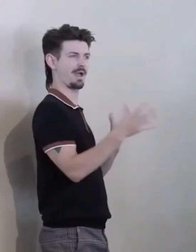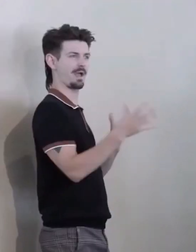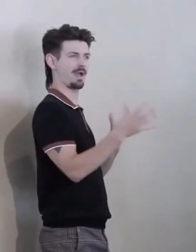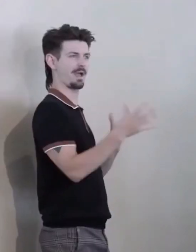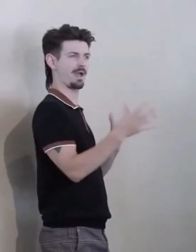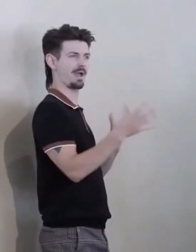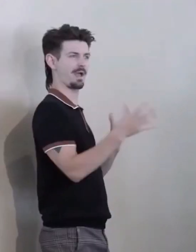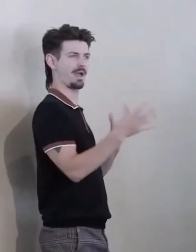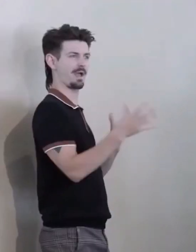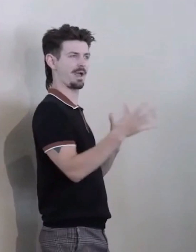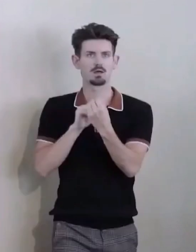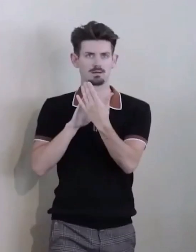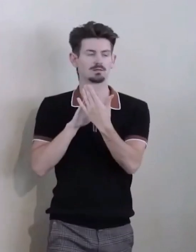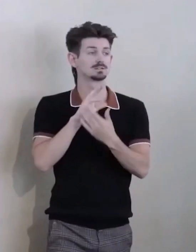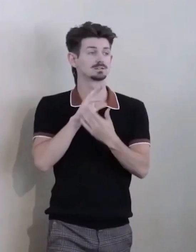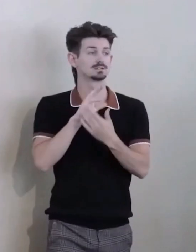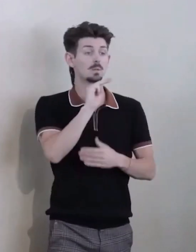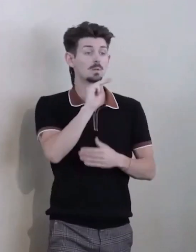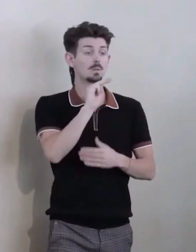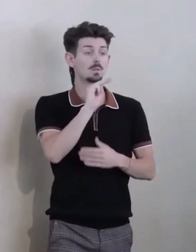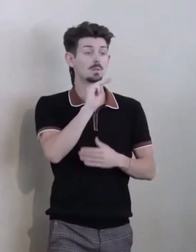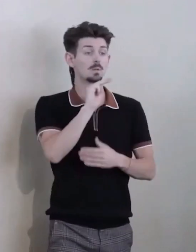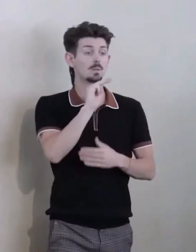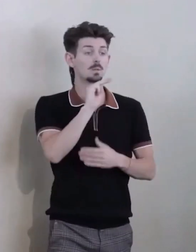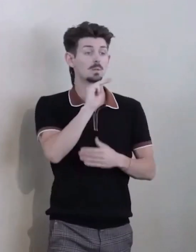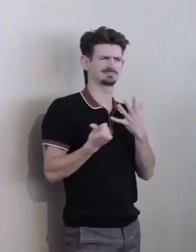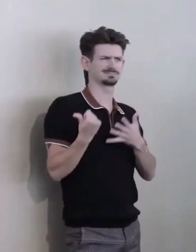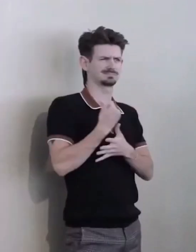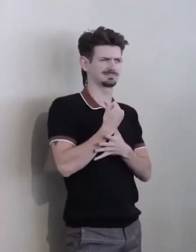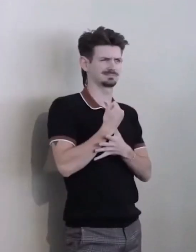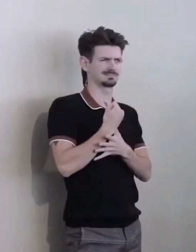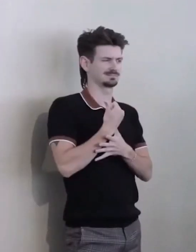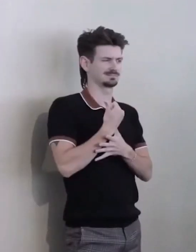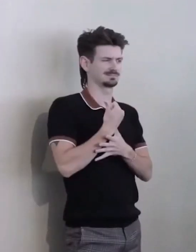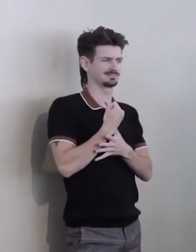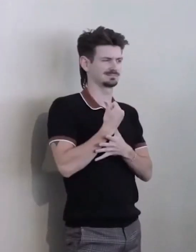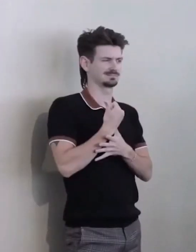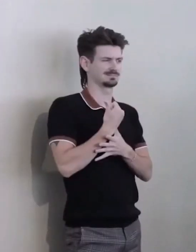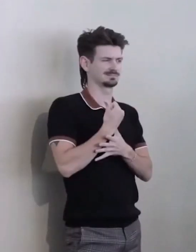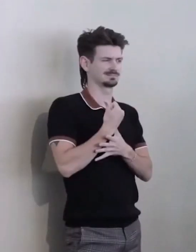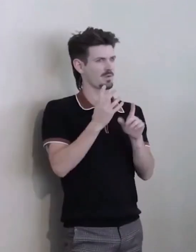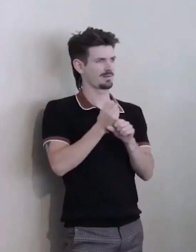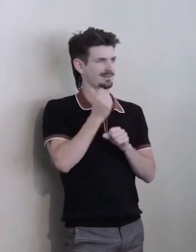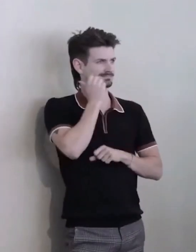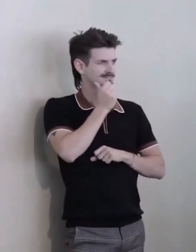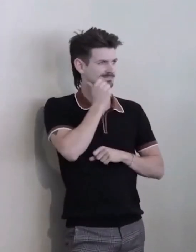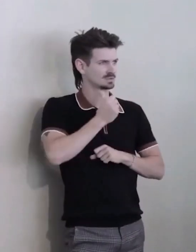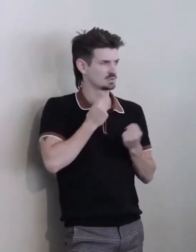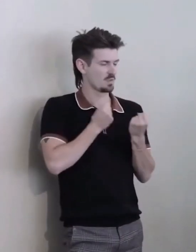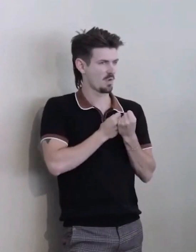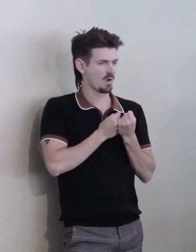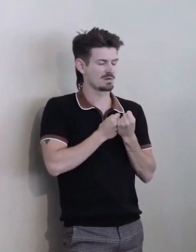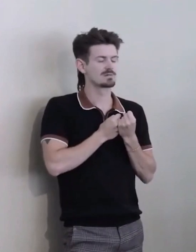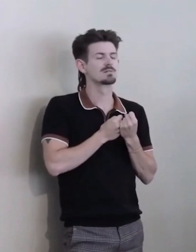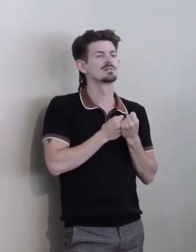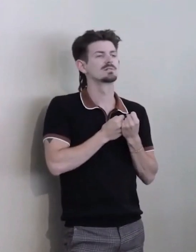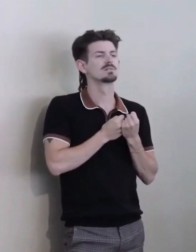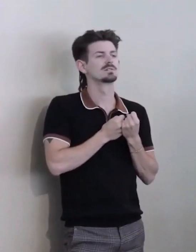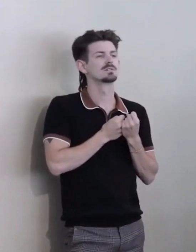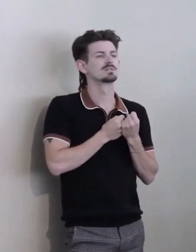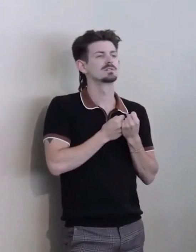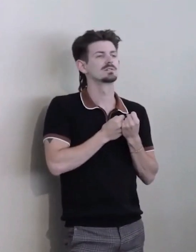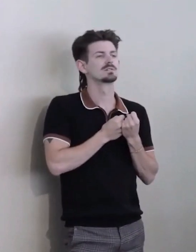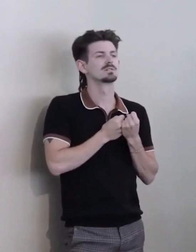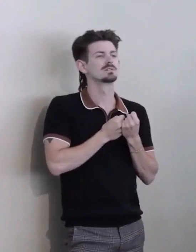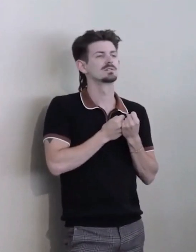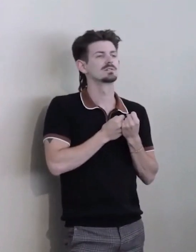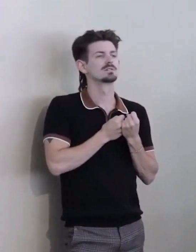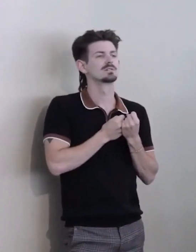Medicaid, as you know, is how people get daily support, and we will continue to hold our Medicaid agency accountable.